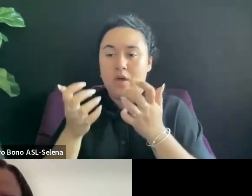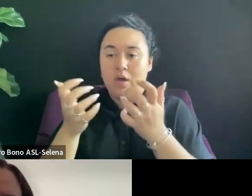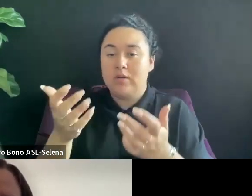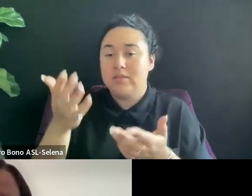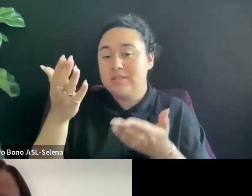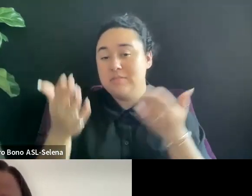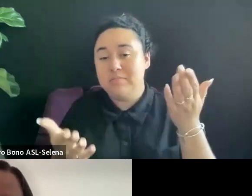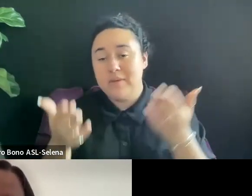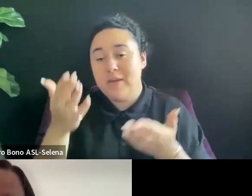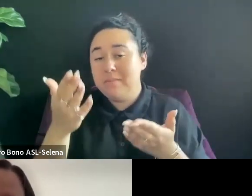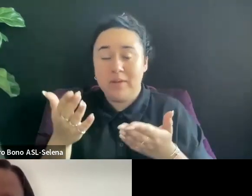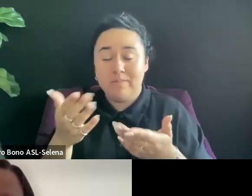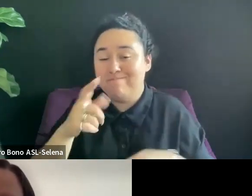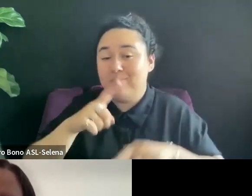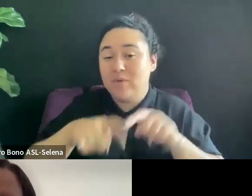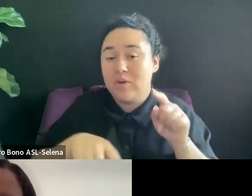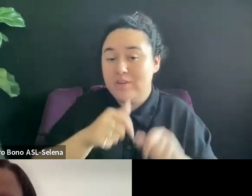THAT YOU WOULDN'T OTHERWISE.